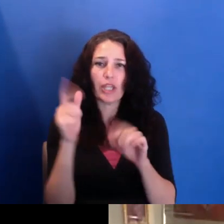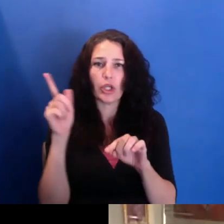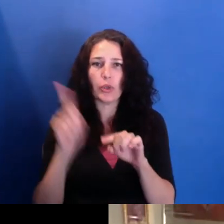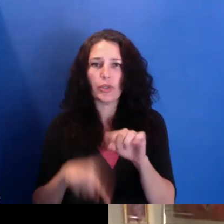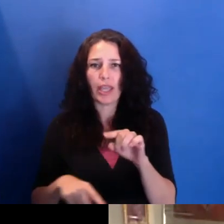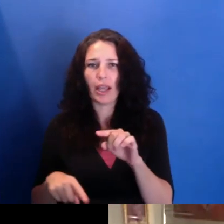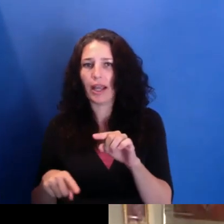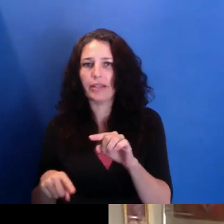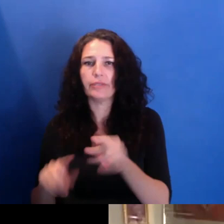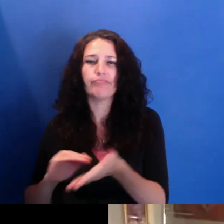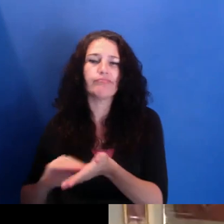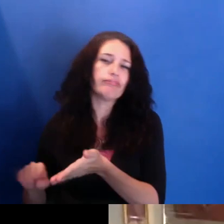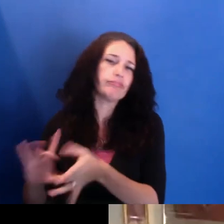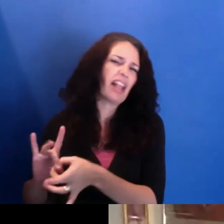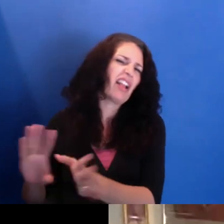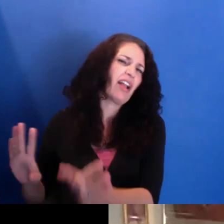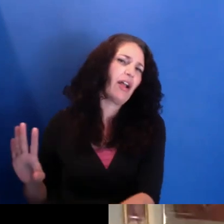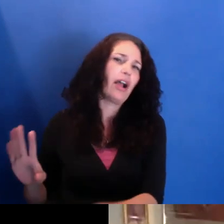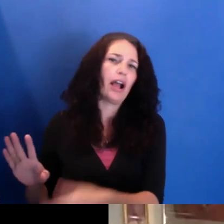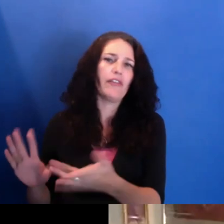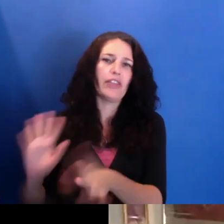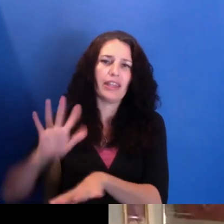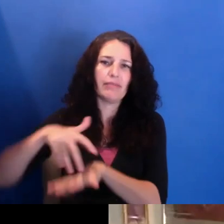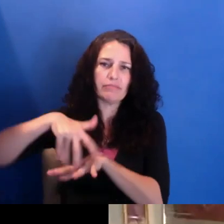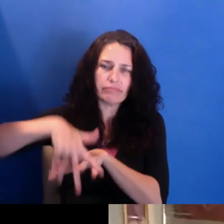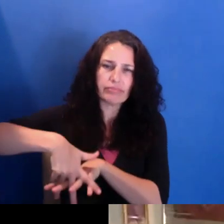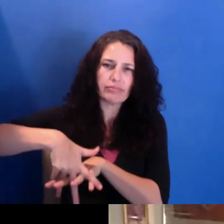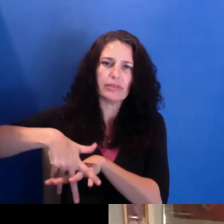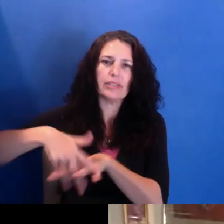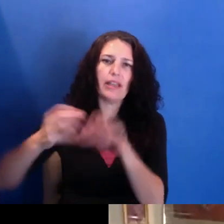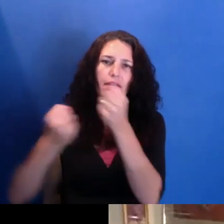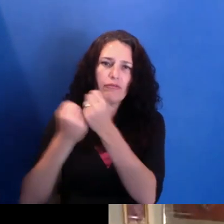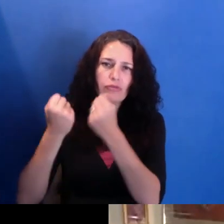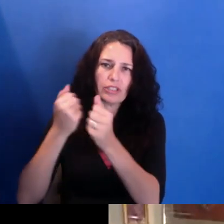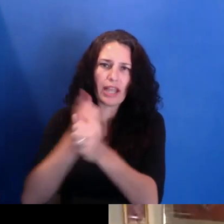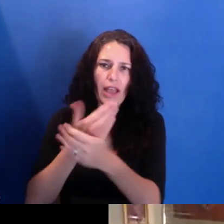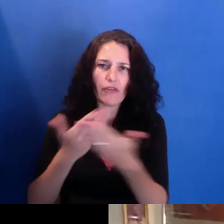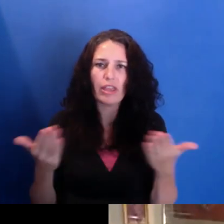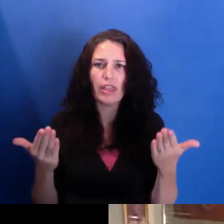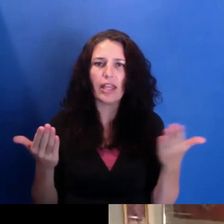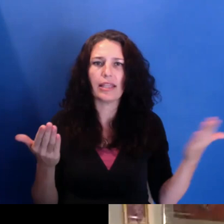When the tide seems to be shifting politically and these institutions are created,